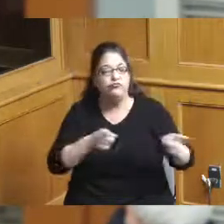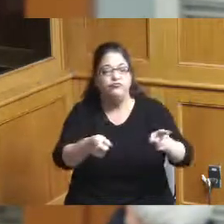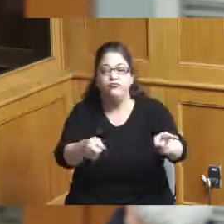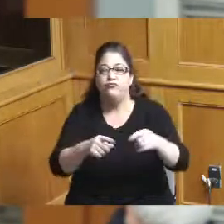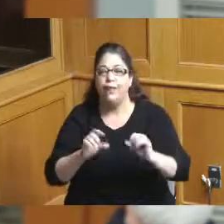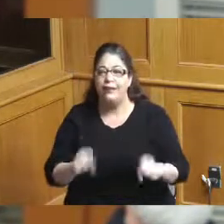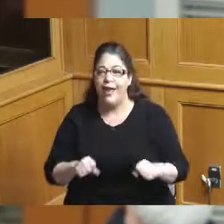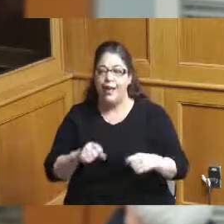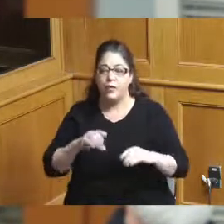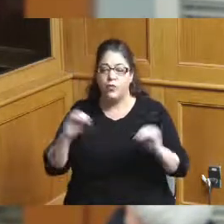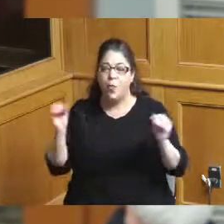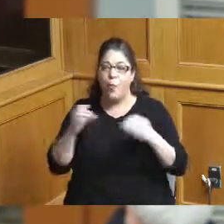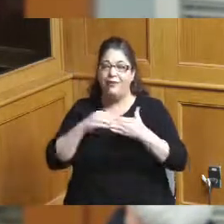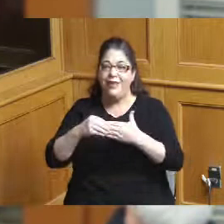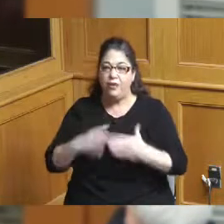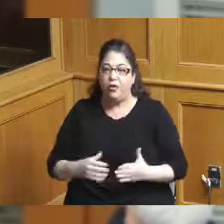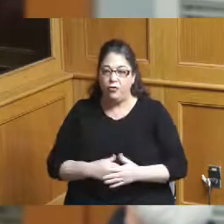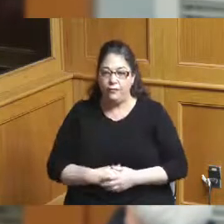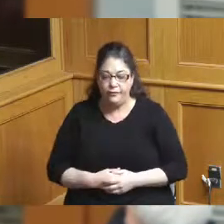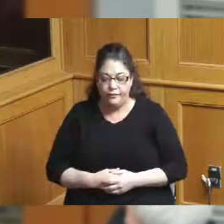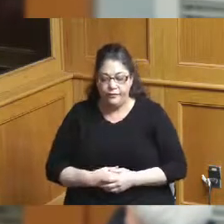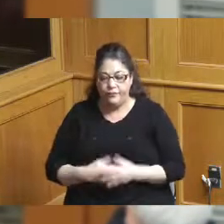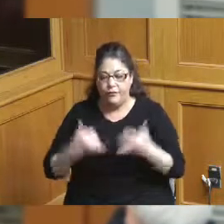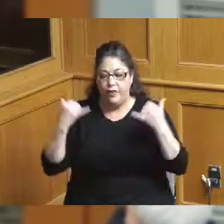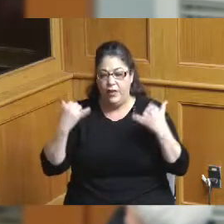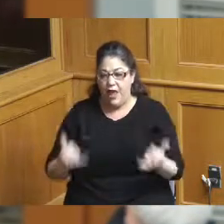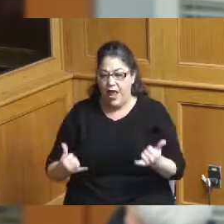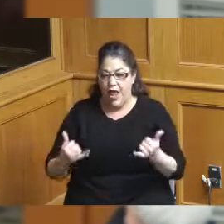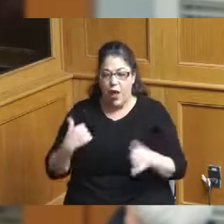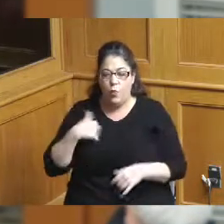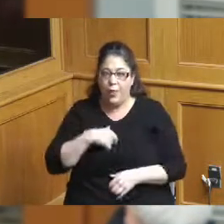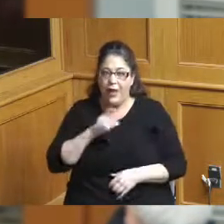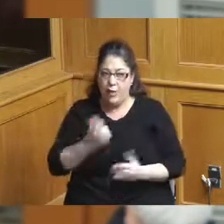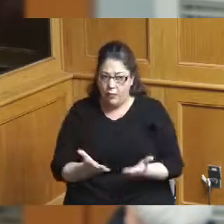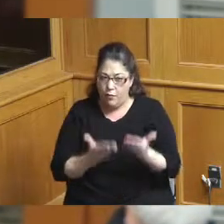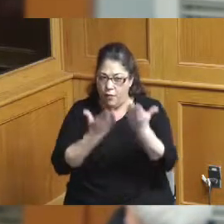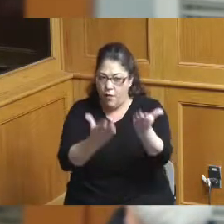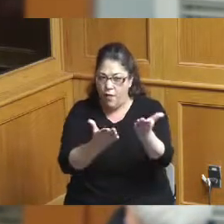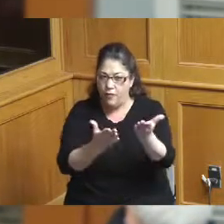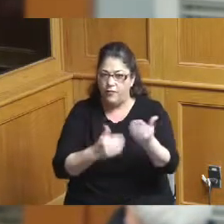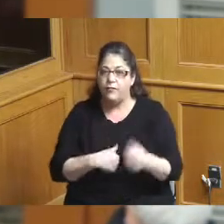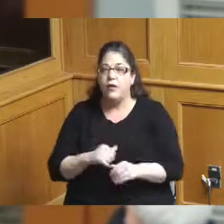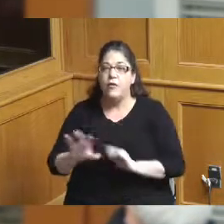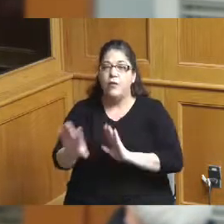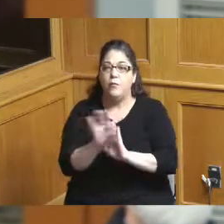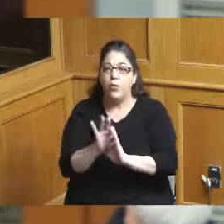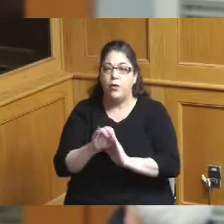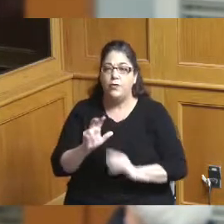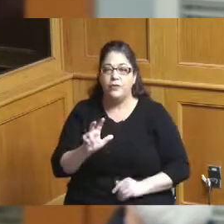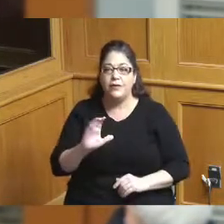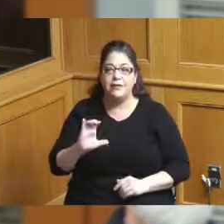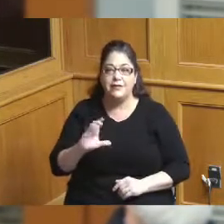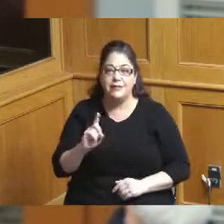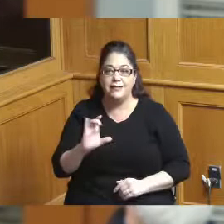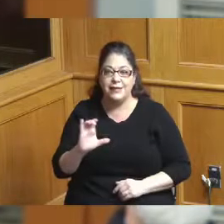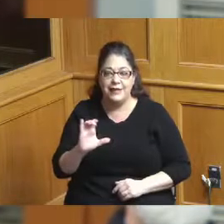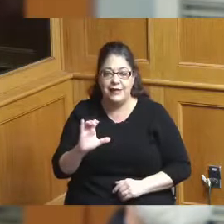excited that you will consider the resolution that appoints 3CDC is the lead development manager